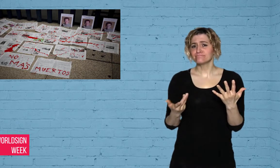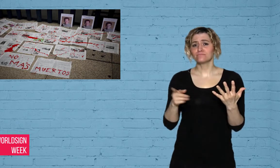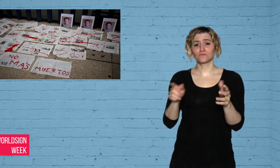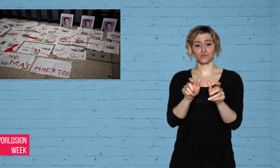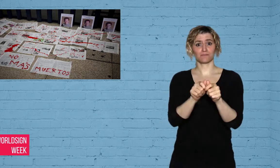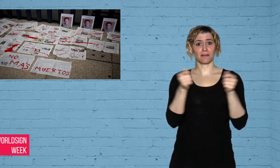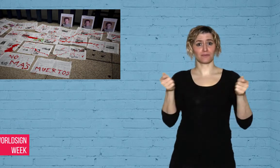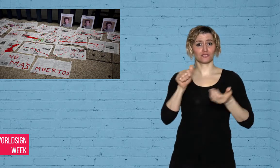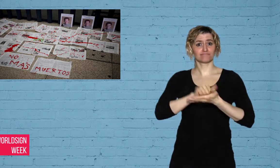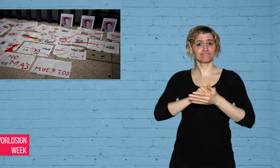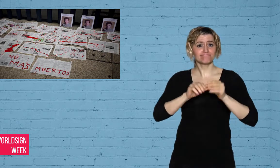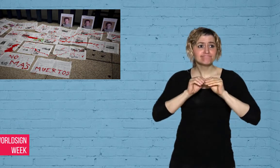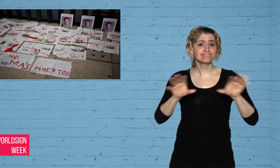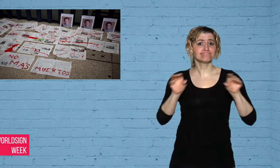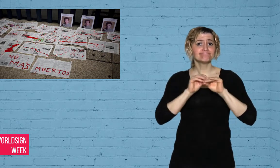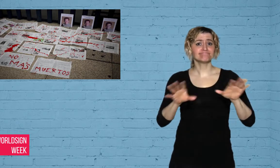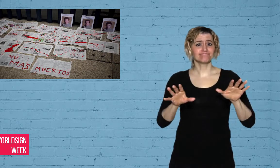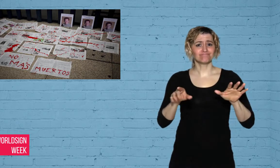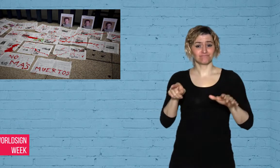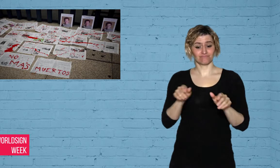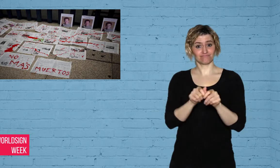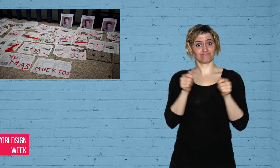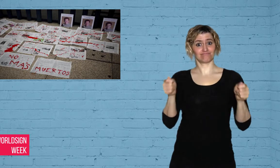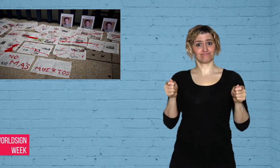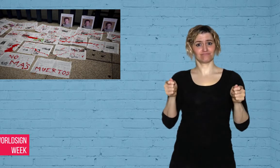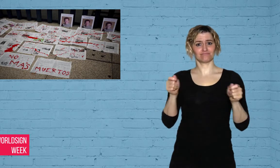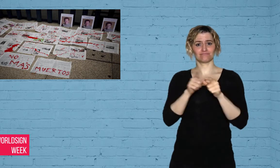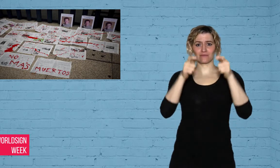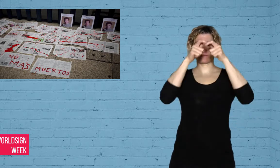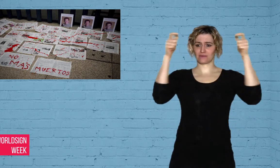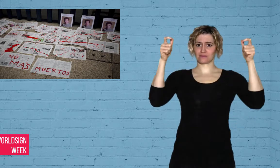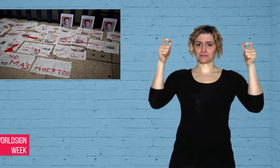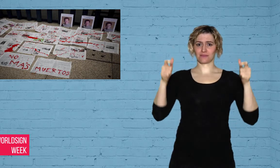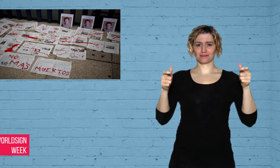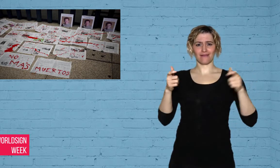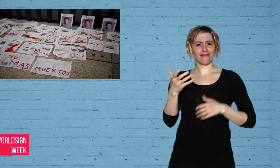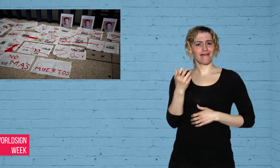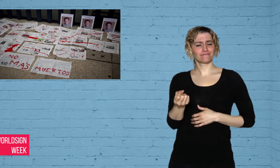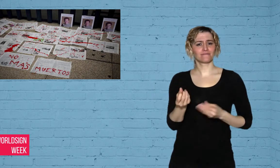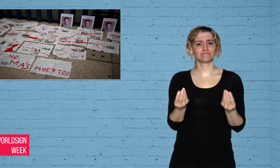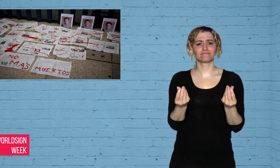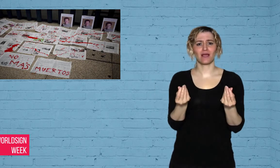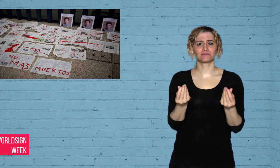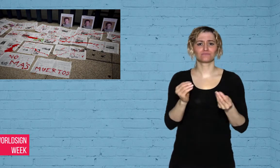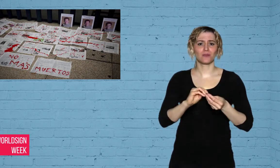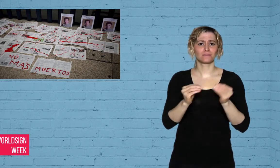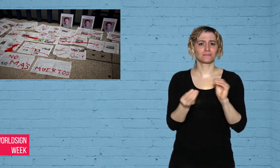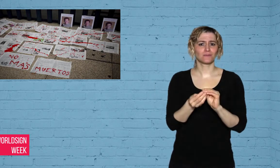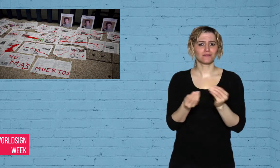involved - the newspaper had financial